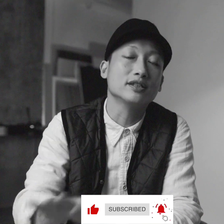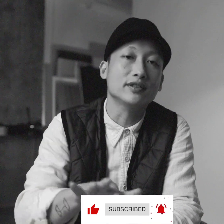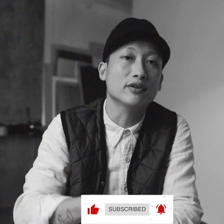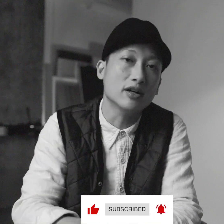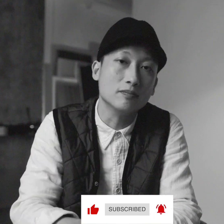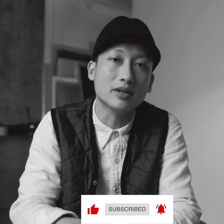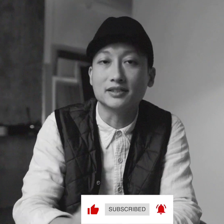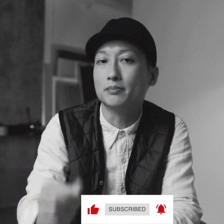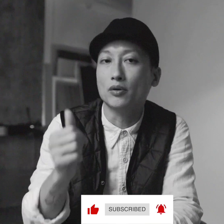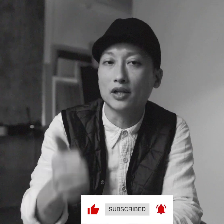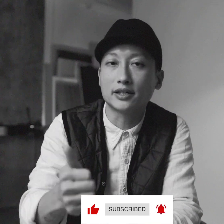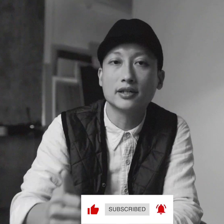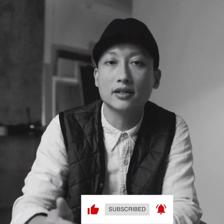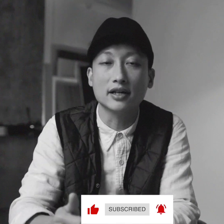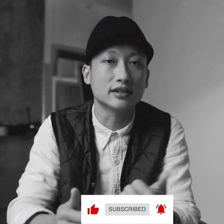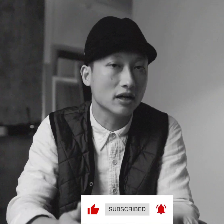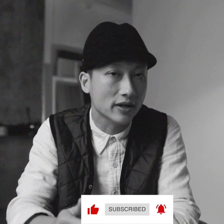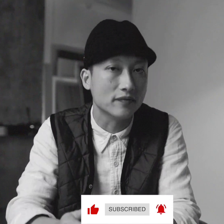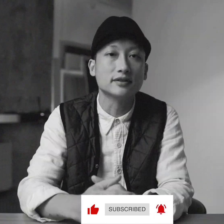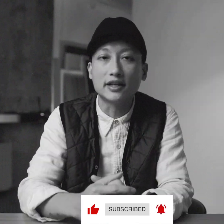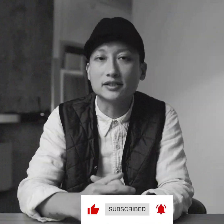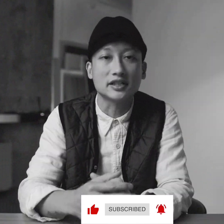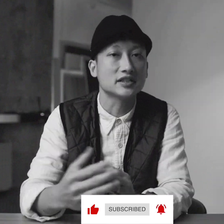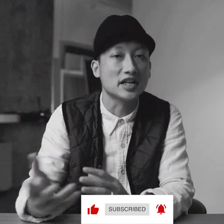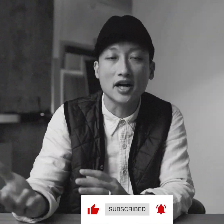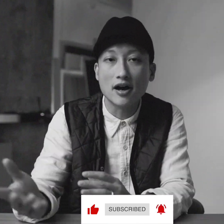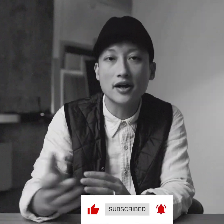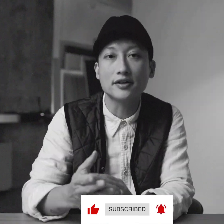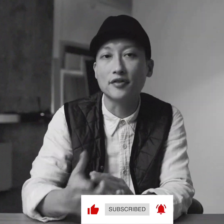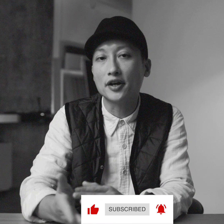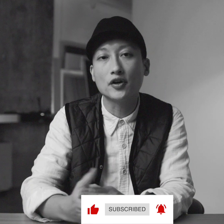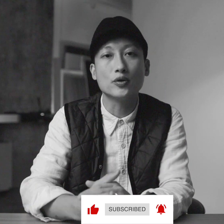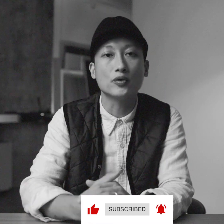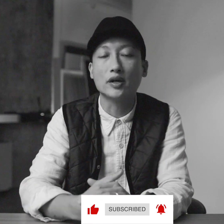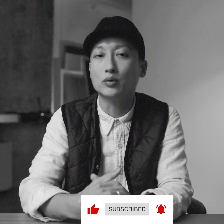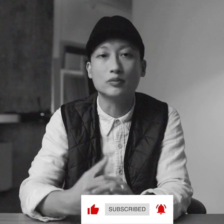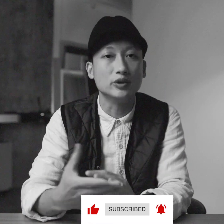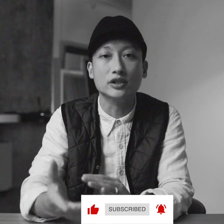push this video out by a simple like and comment things like saying hi and thank you that would